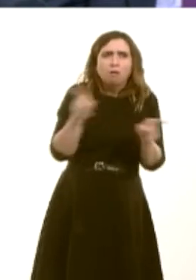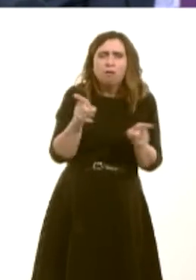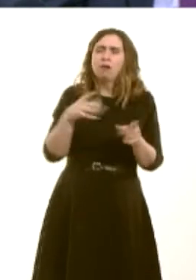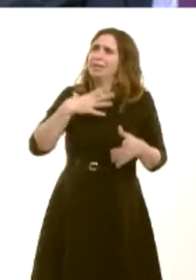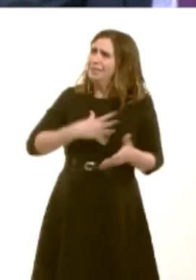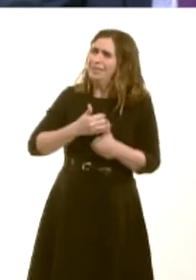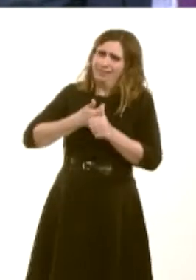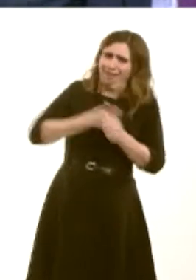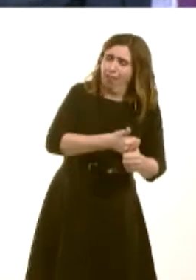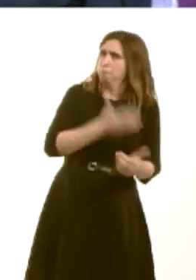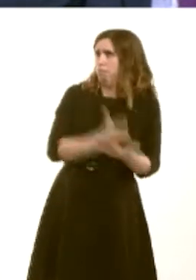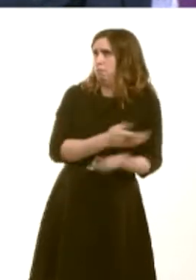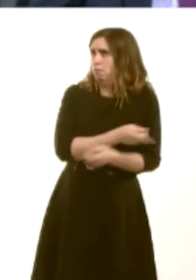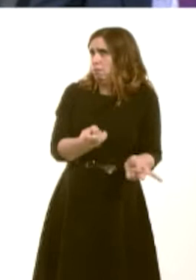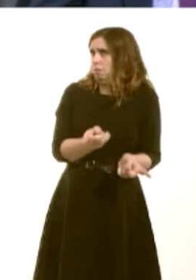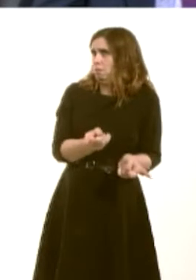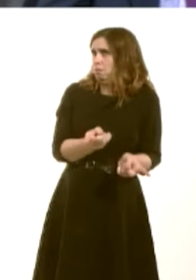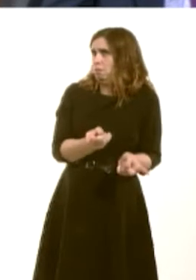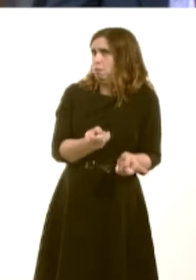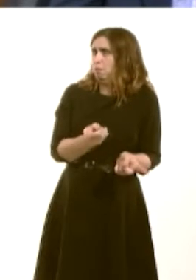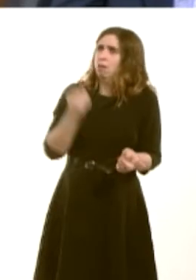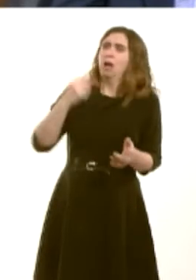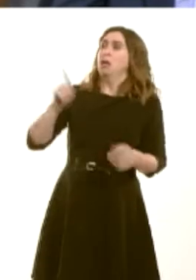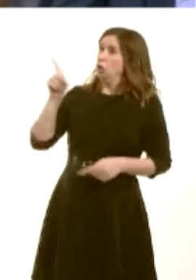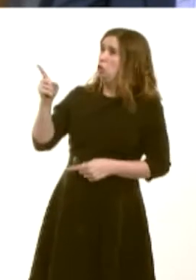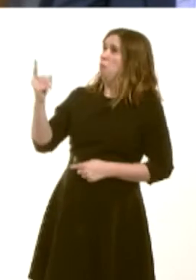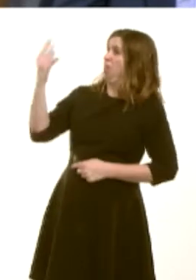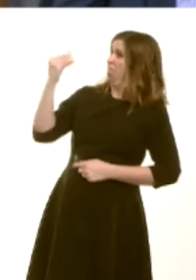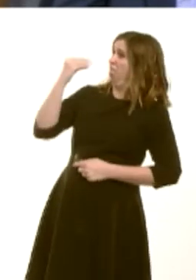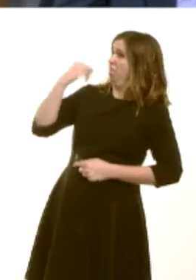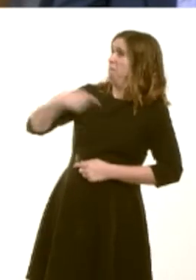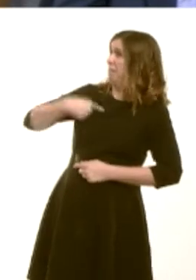in society. I will not accept any lectures from the Conservative Party, when they sit